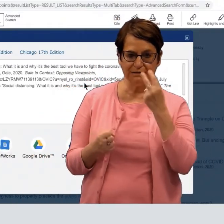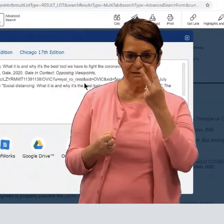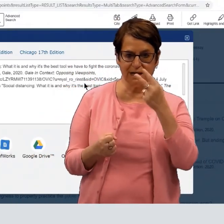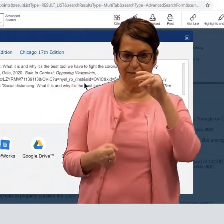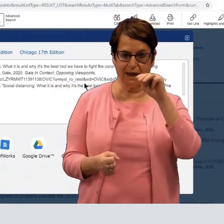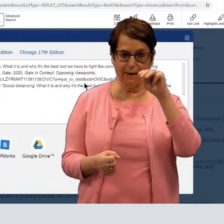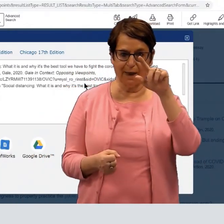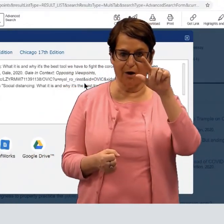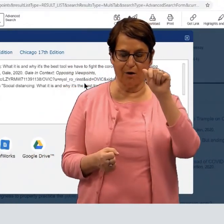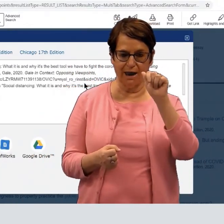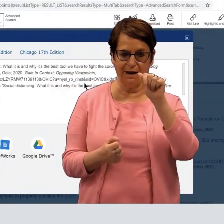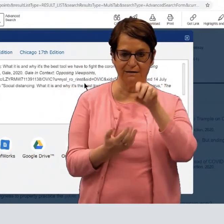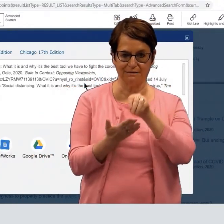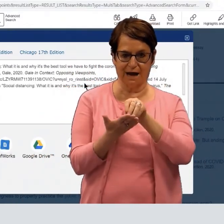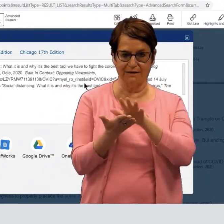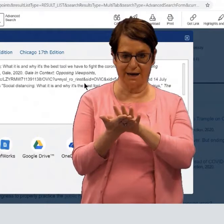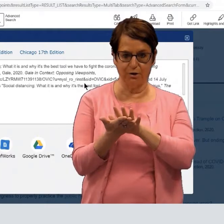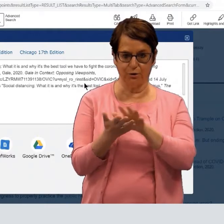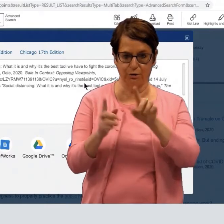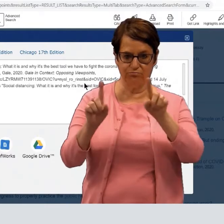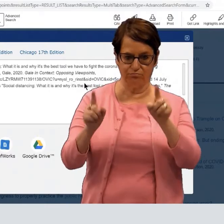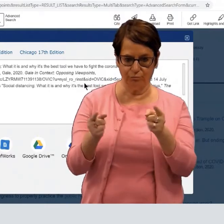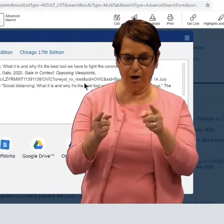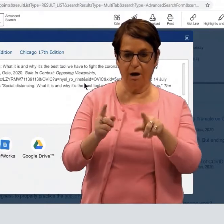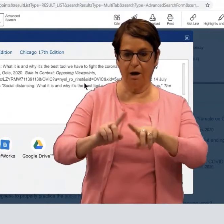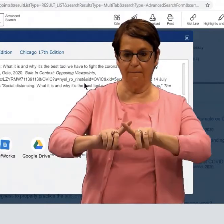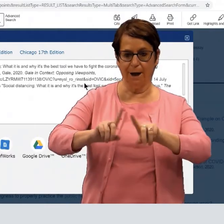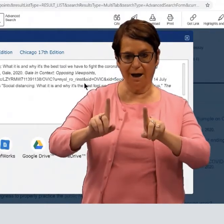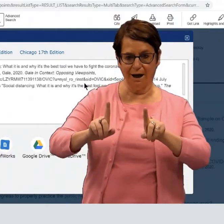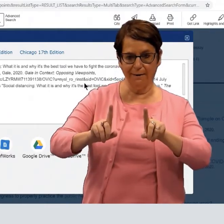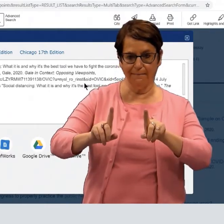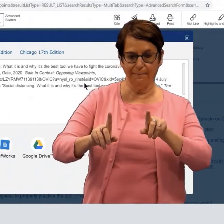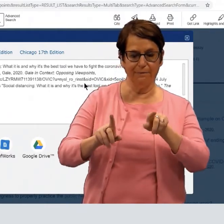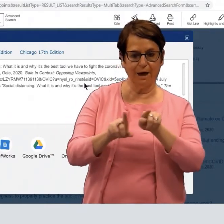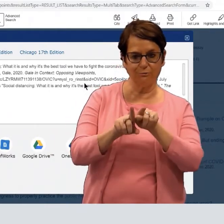Here you can see the MLA citation.